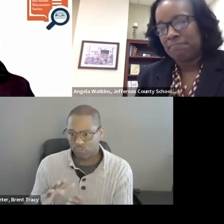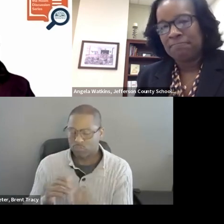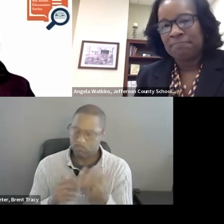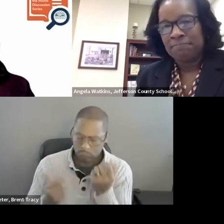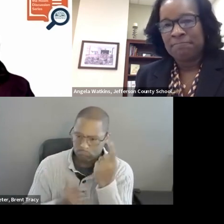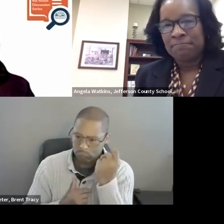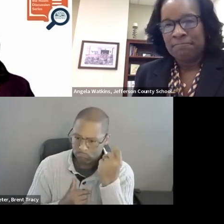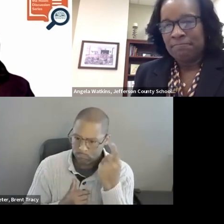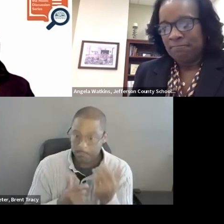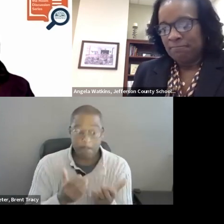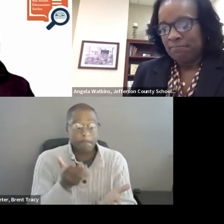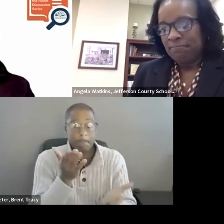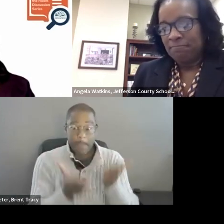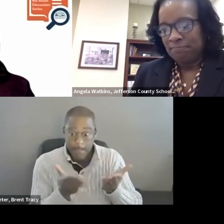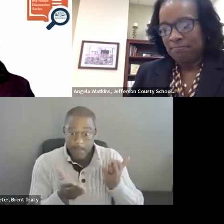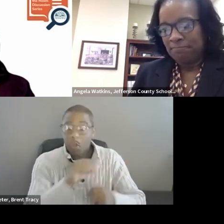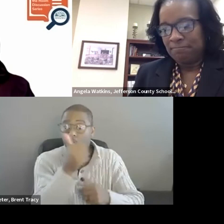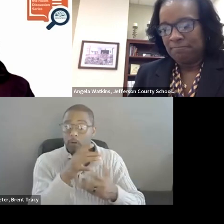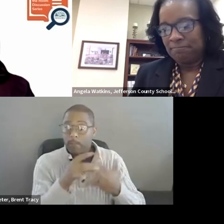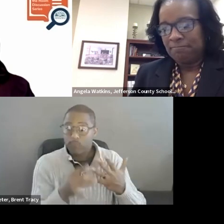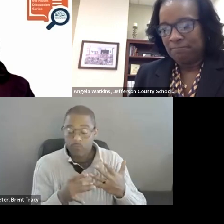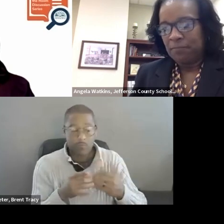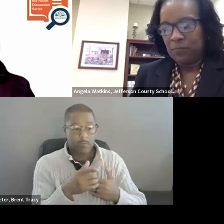can potentially also be an option. Just having to get a little bit creative